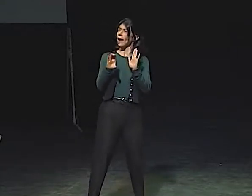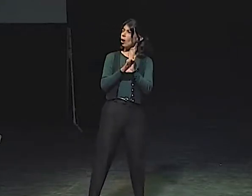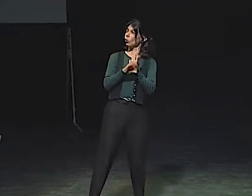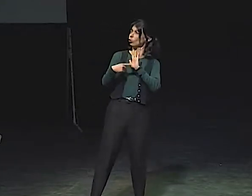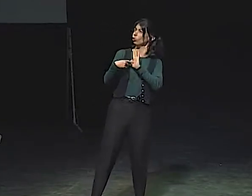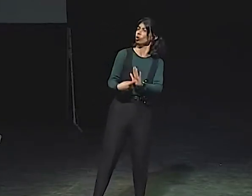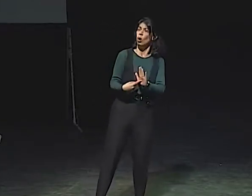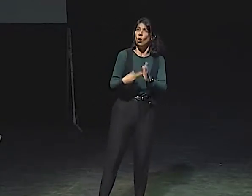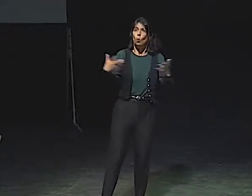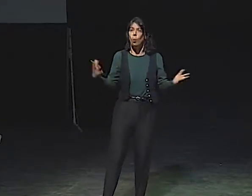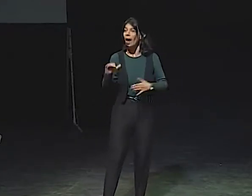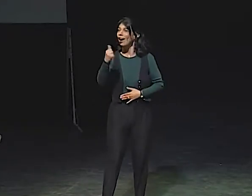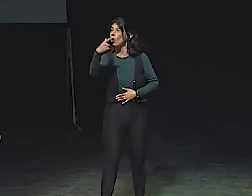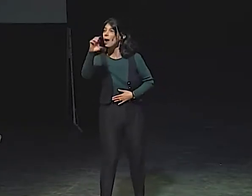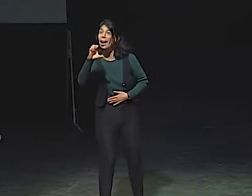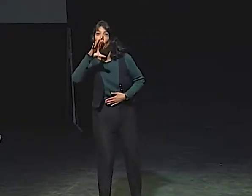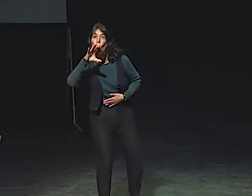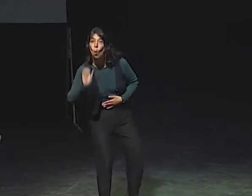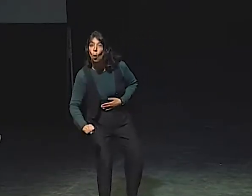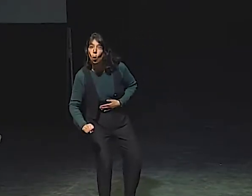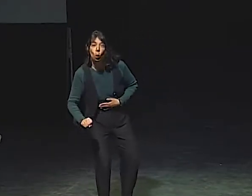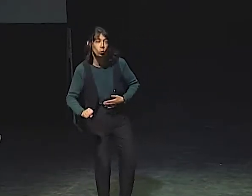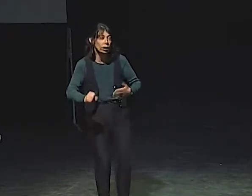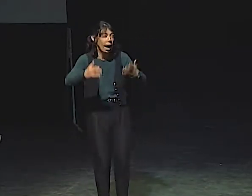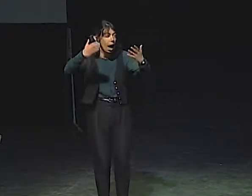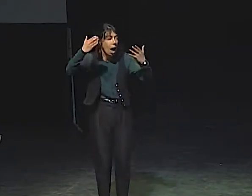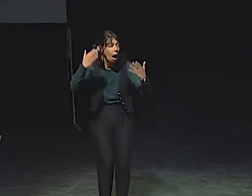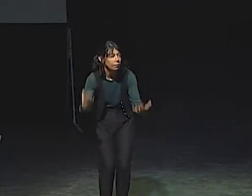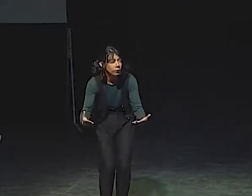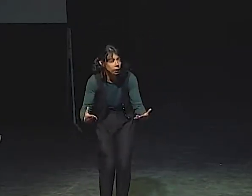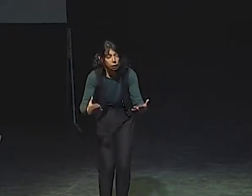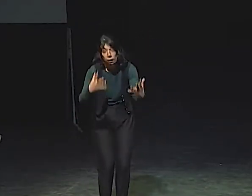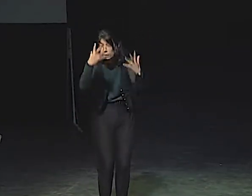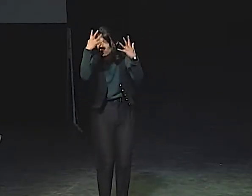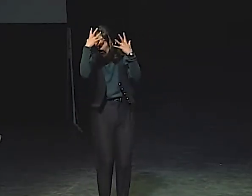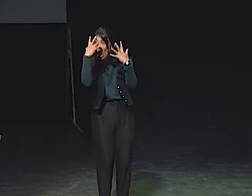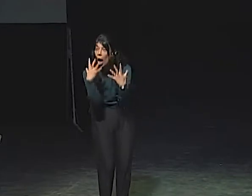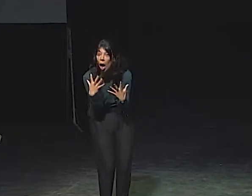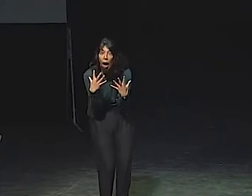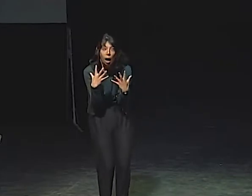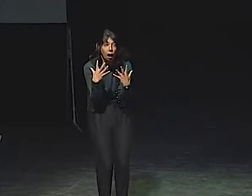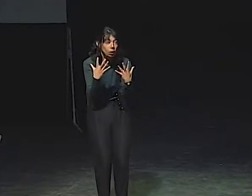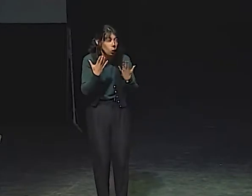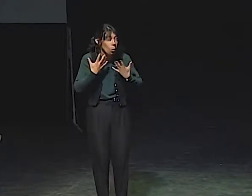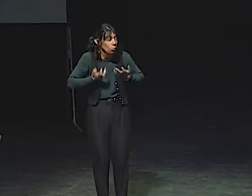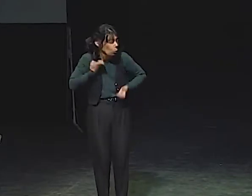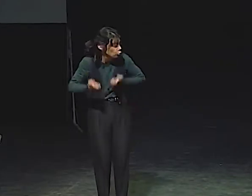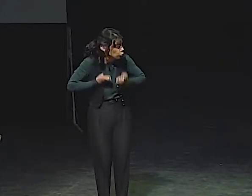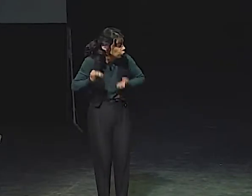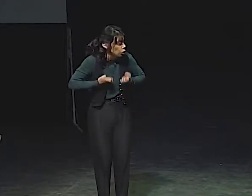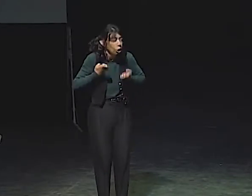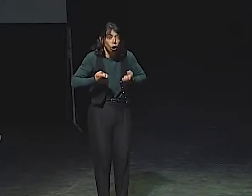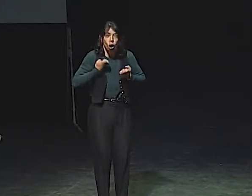IS FASCINATING. IT SHOWS THE CHARACTER-- THE AGE, THE HEAVINESS,